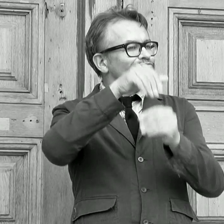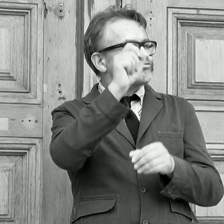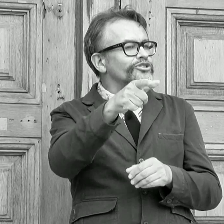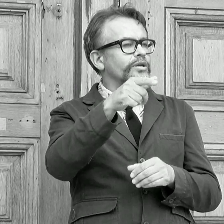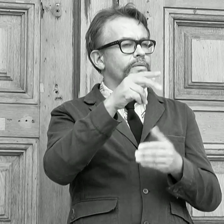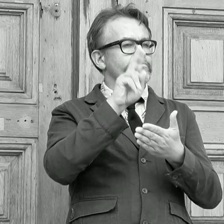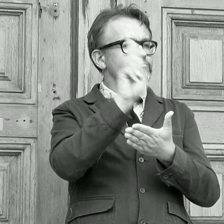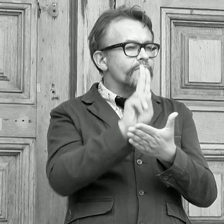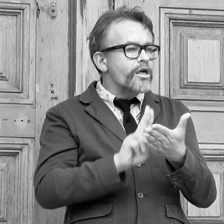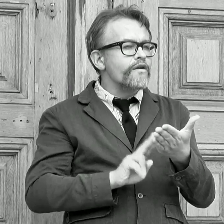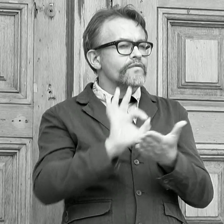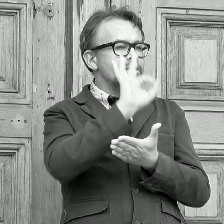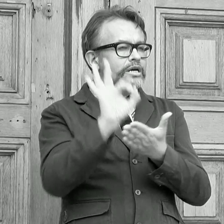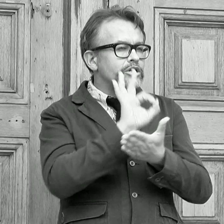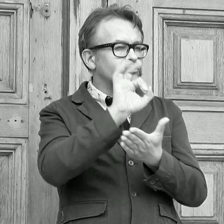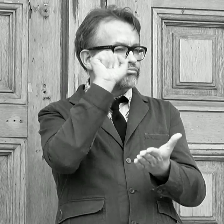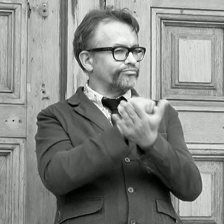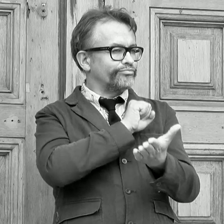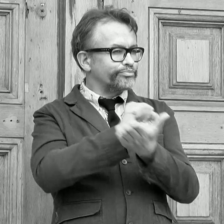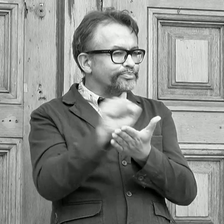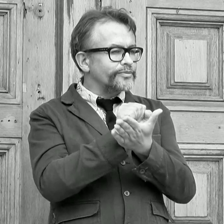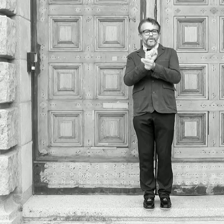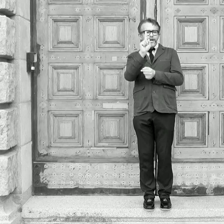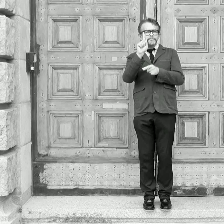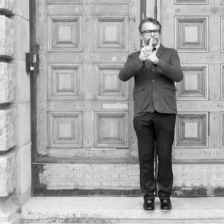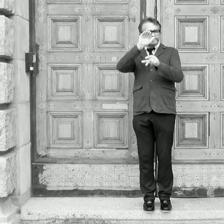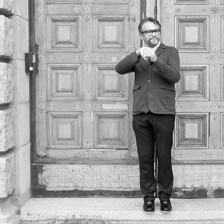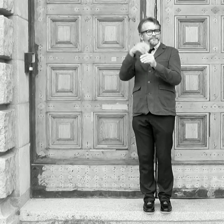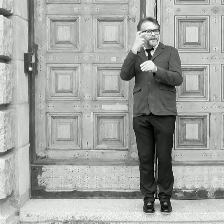The first interest of art was drawing, painting and copperplate.